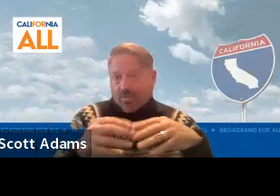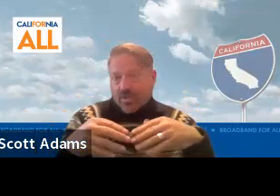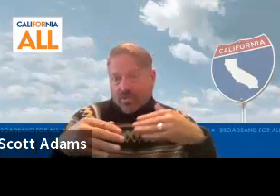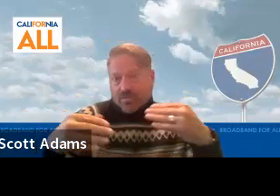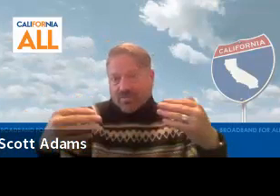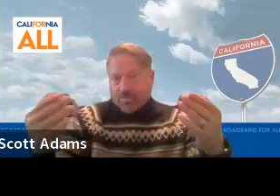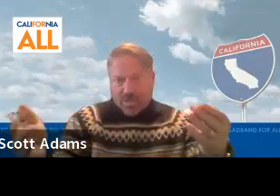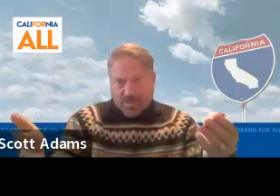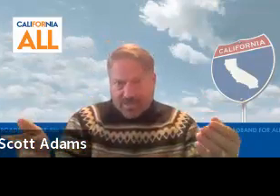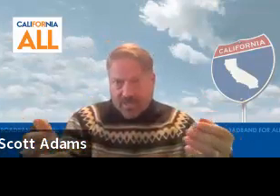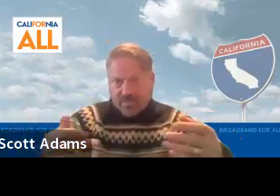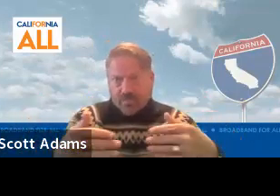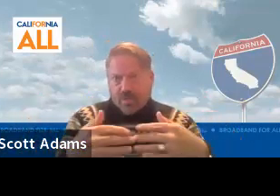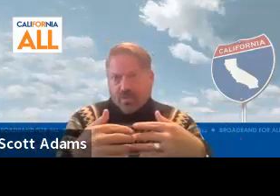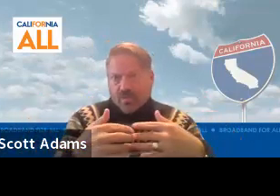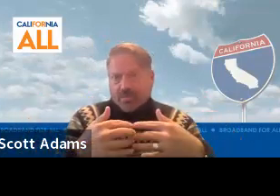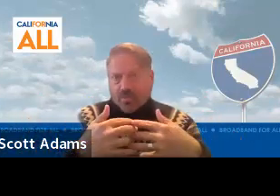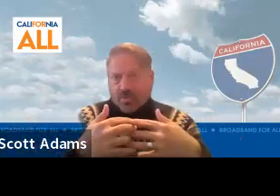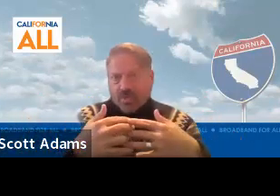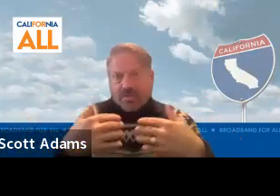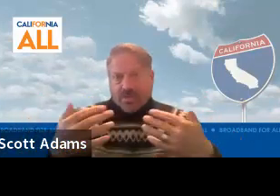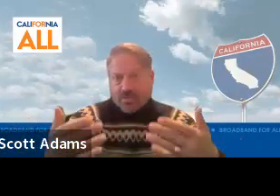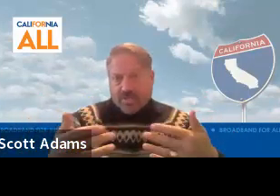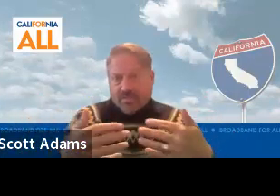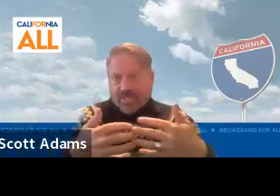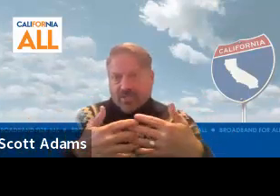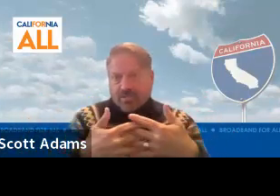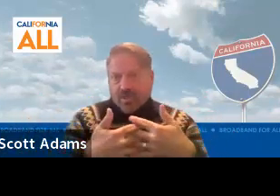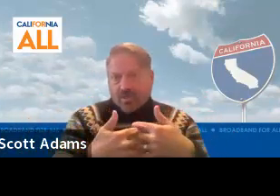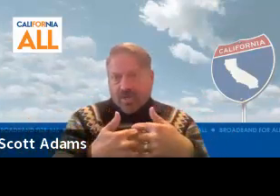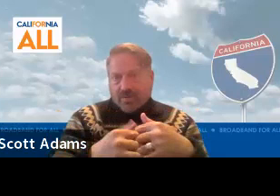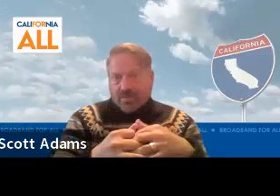for in terms of like broadband adoption programs or digital navigation programs.